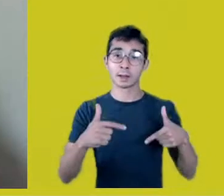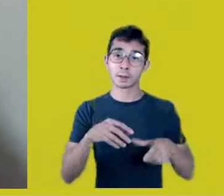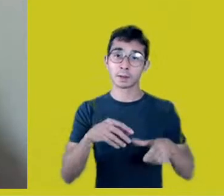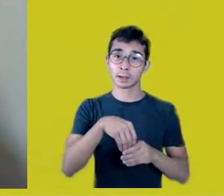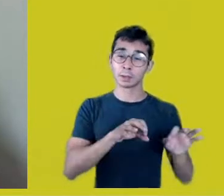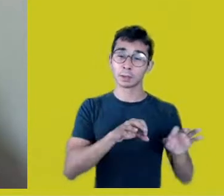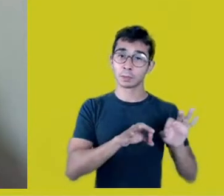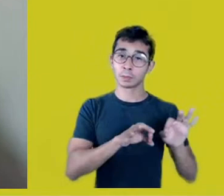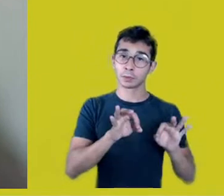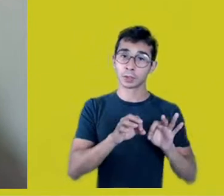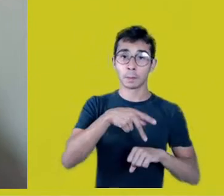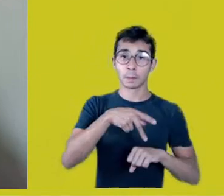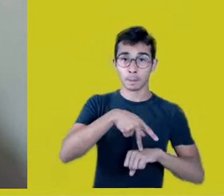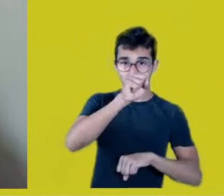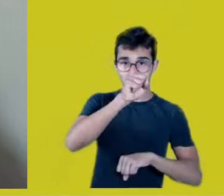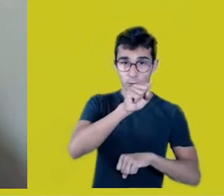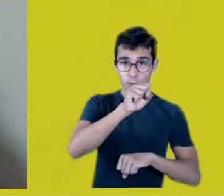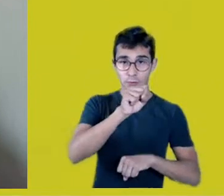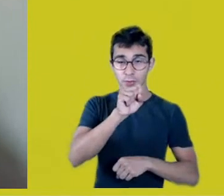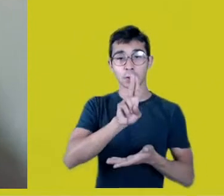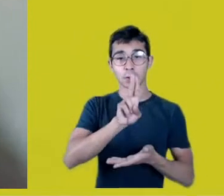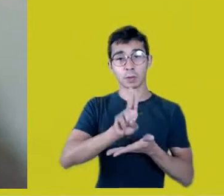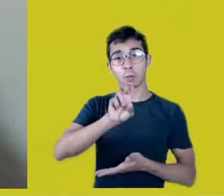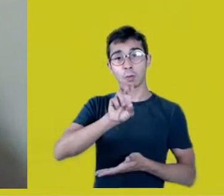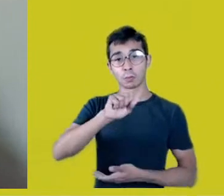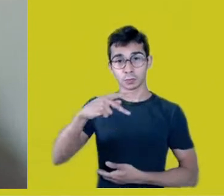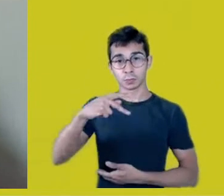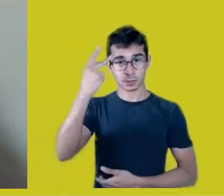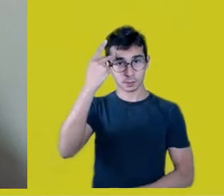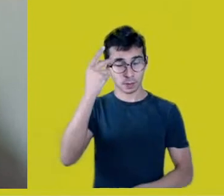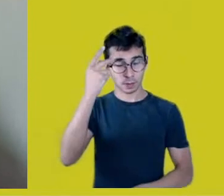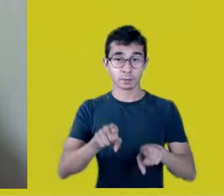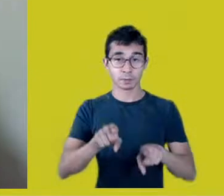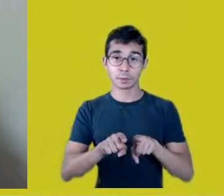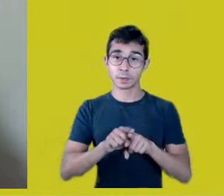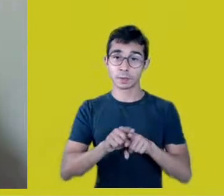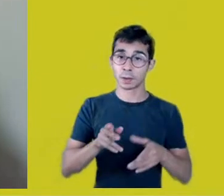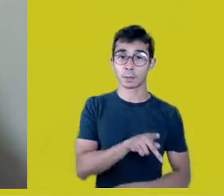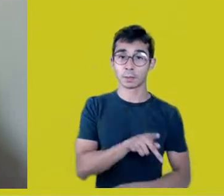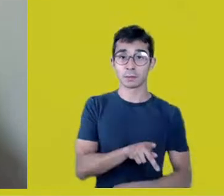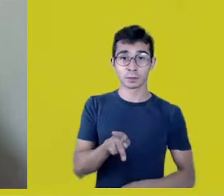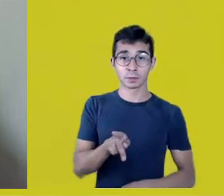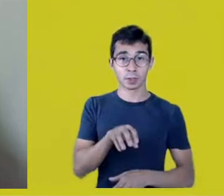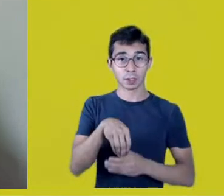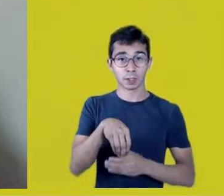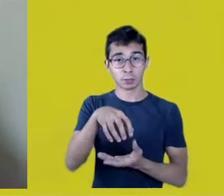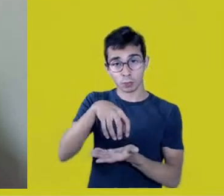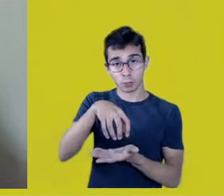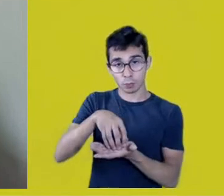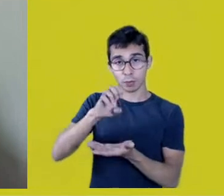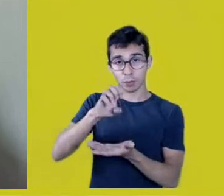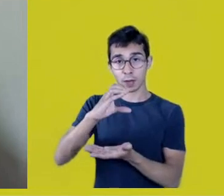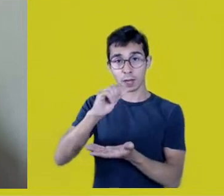at the University of São Paulo, also an ex-teacher at the Theater Arts Department of USP’s School of Communication and Arts